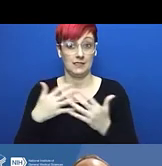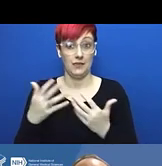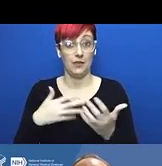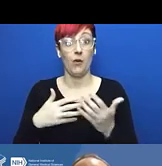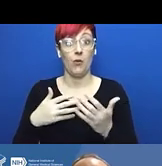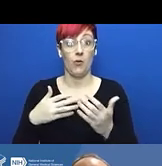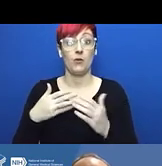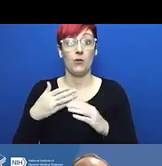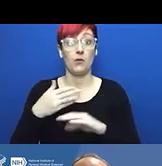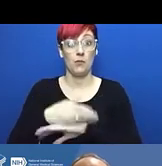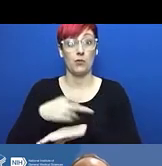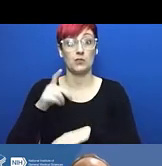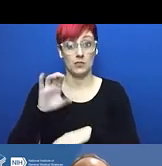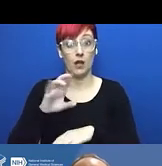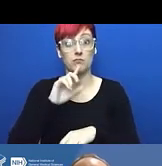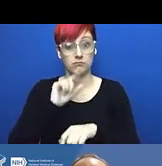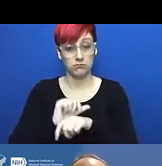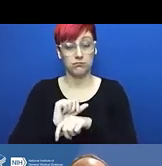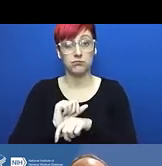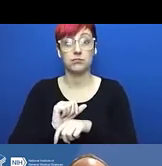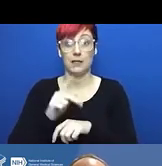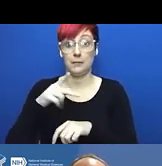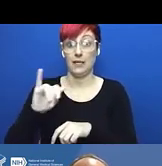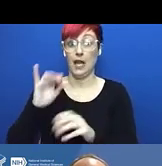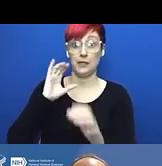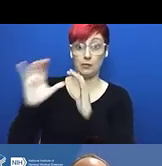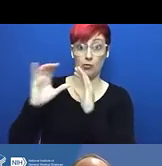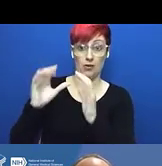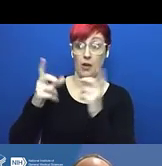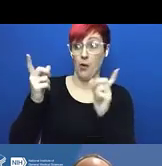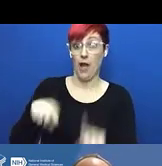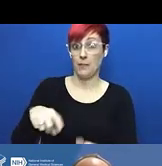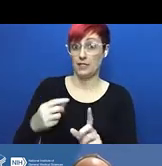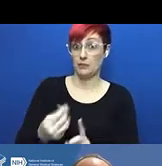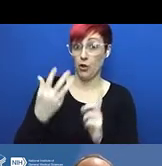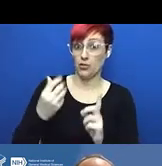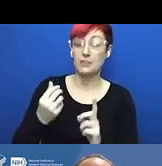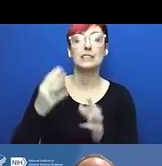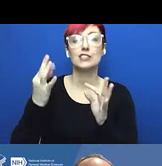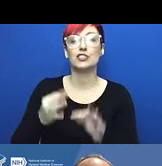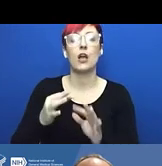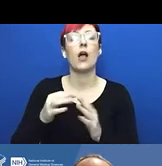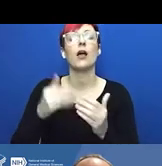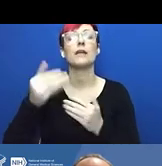and I work in the NIH office of extramural research. I'm your moderator for this 45 minute session.